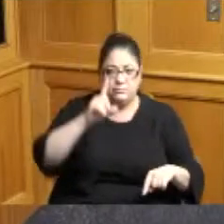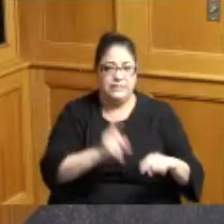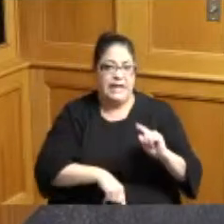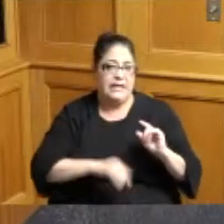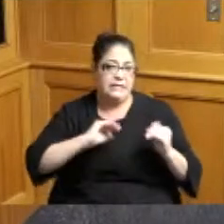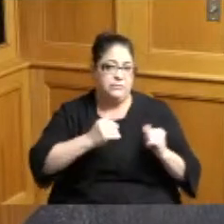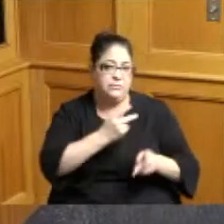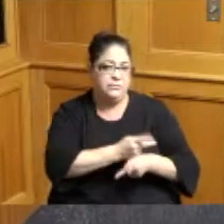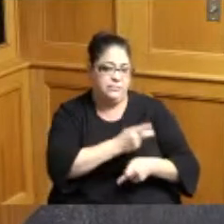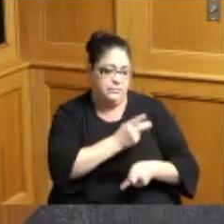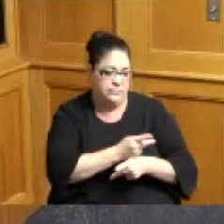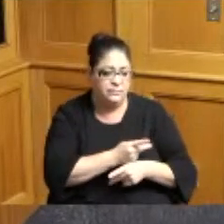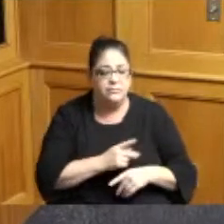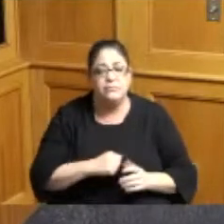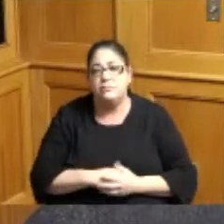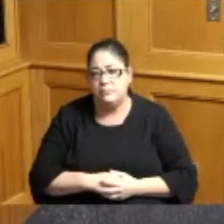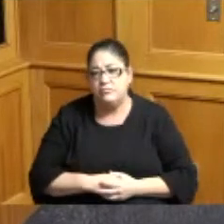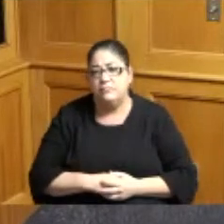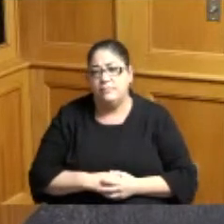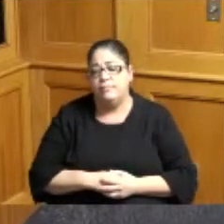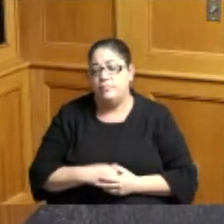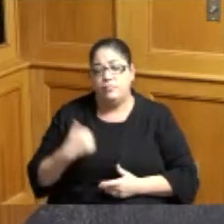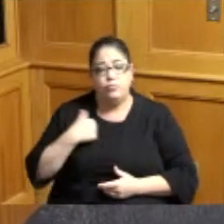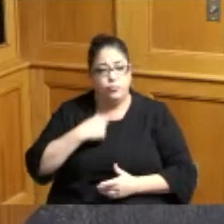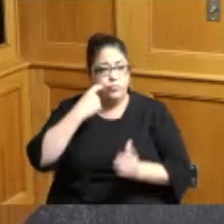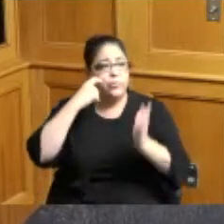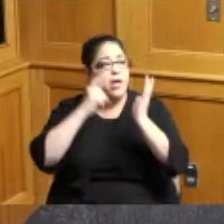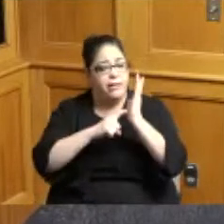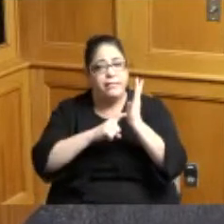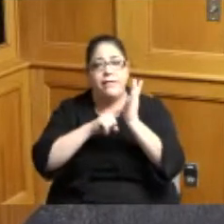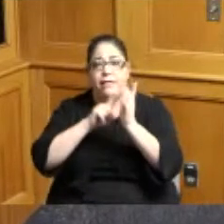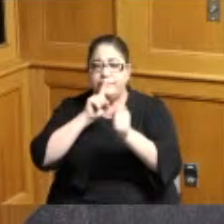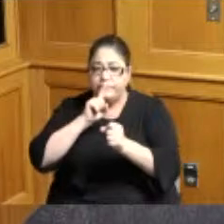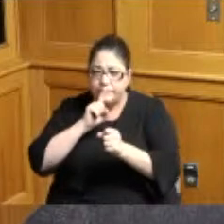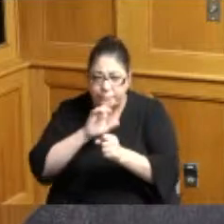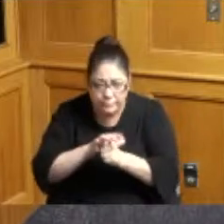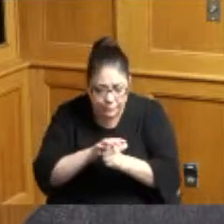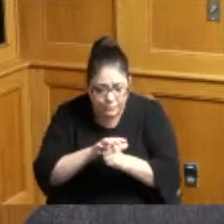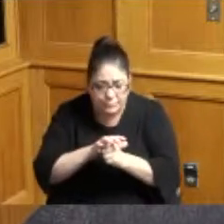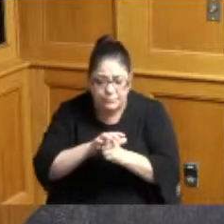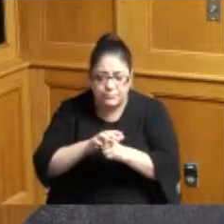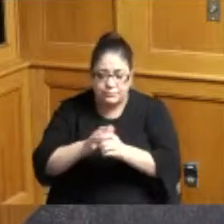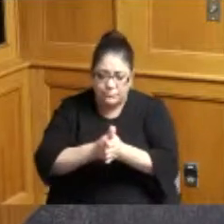cannot care for them and whereas we recognize the commitment of these kinship providers and